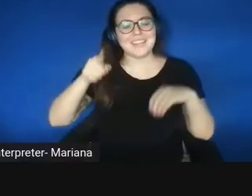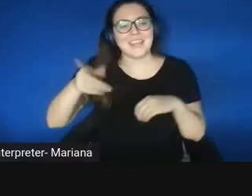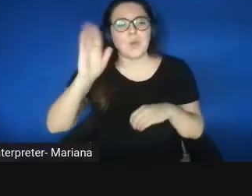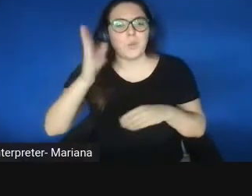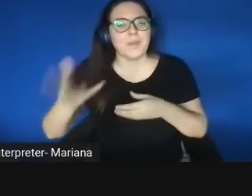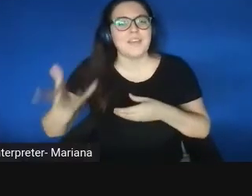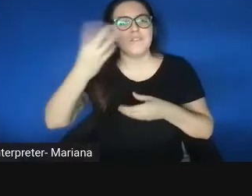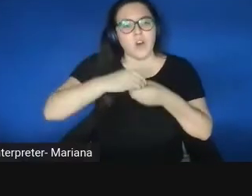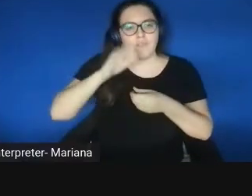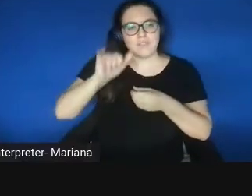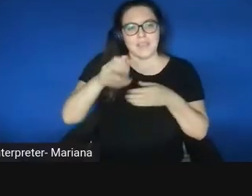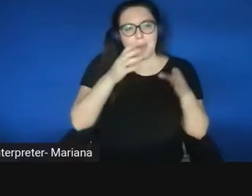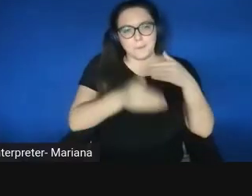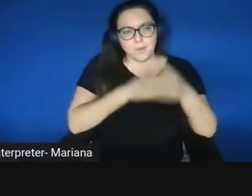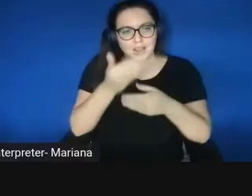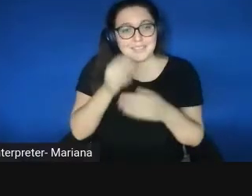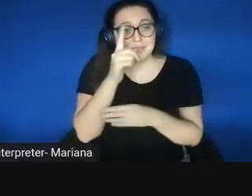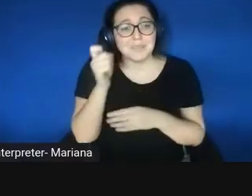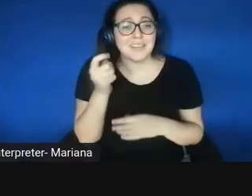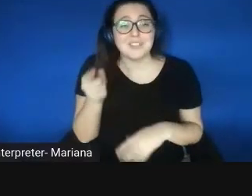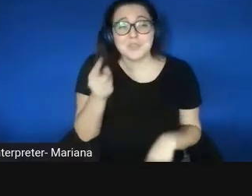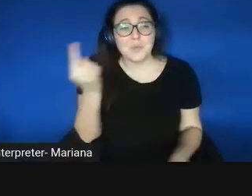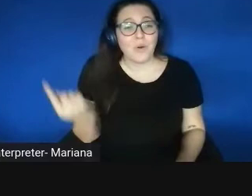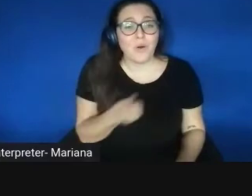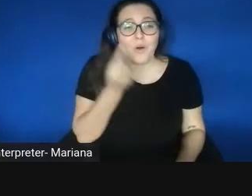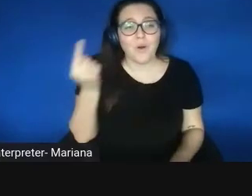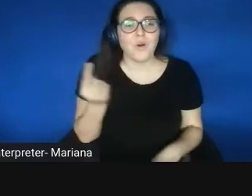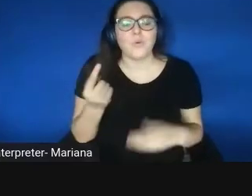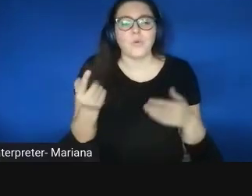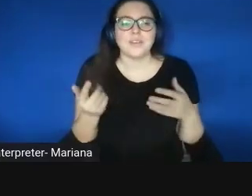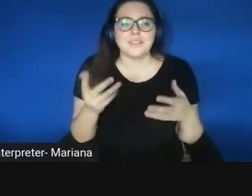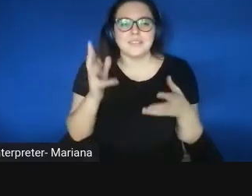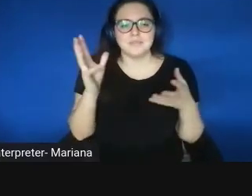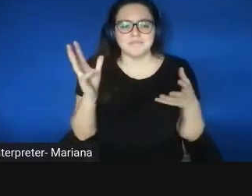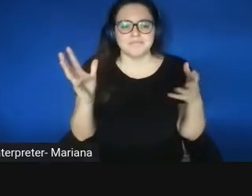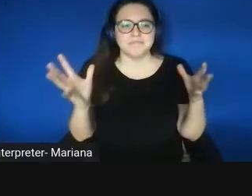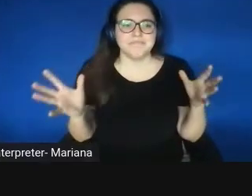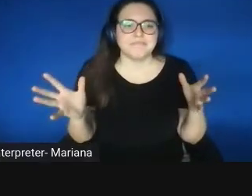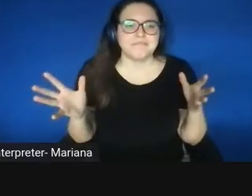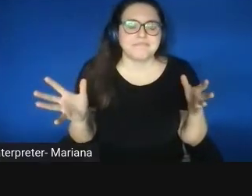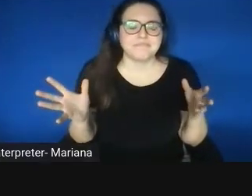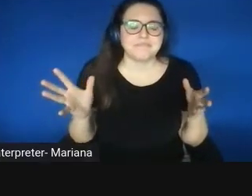because you always bring the key assets together that can enhance your ability